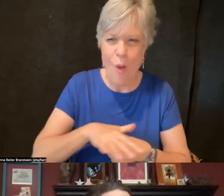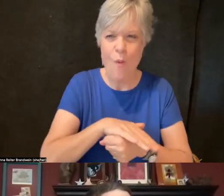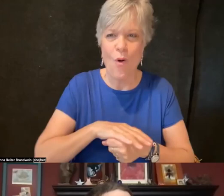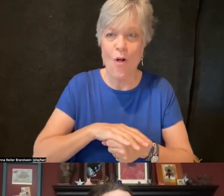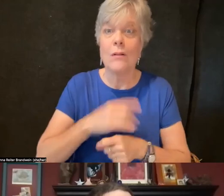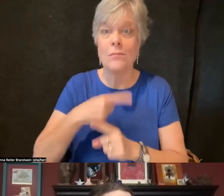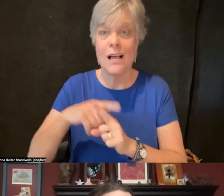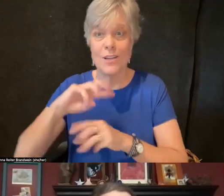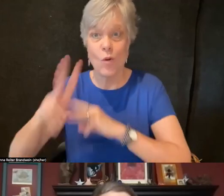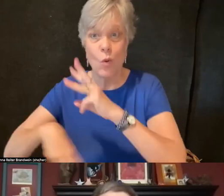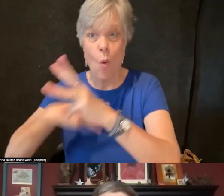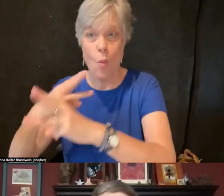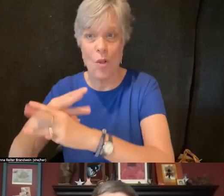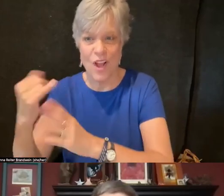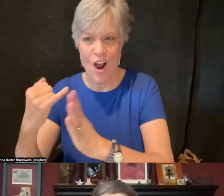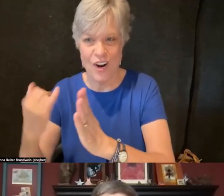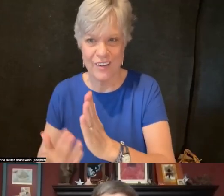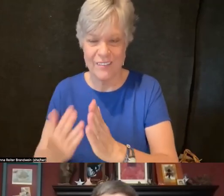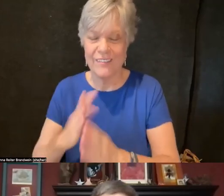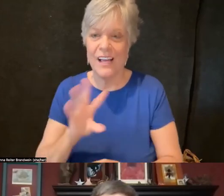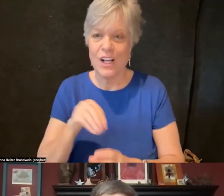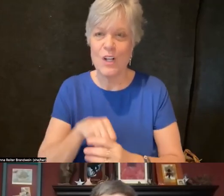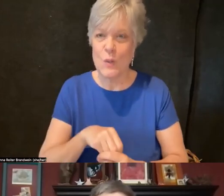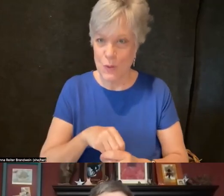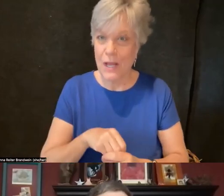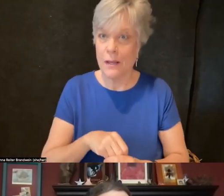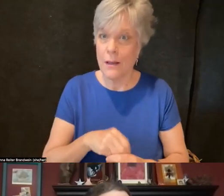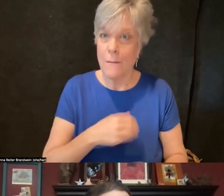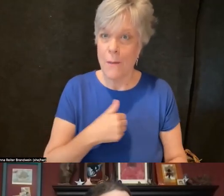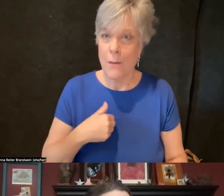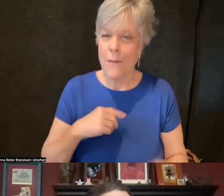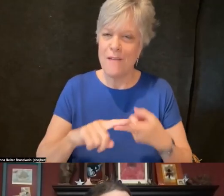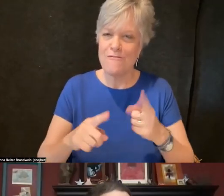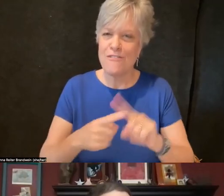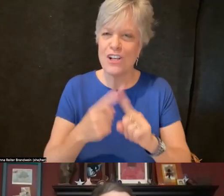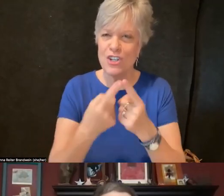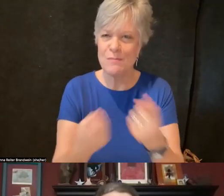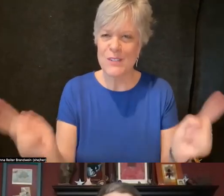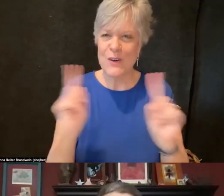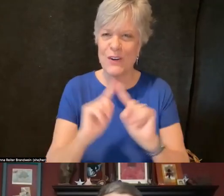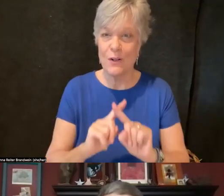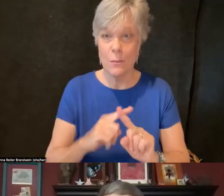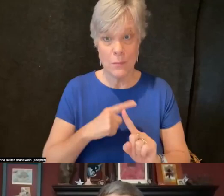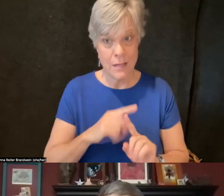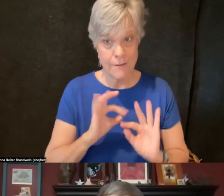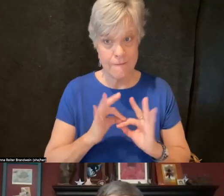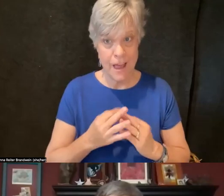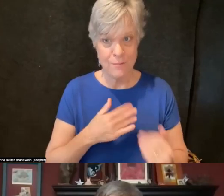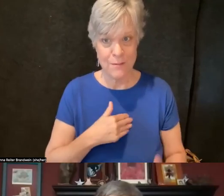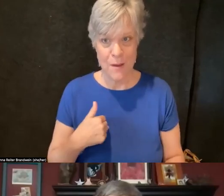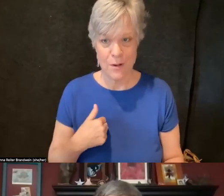including members of my friendship circle and family members. I served as the founding director